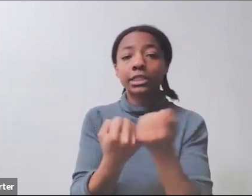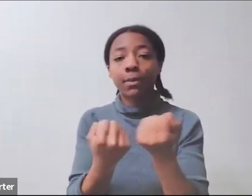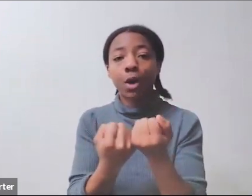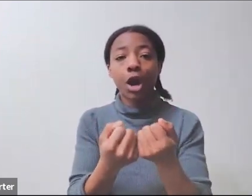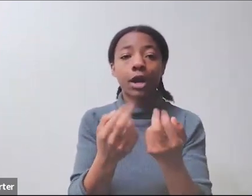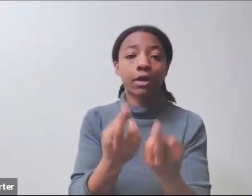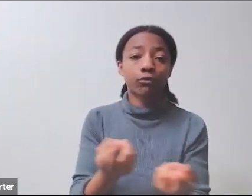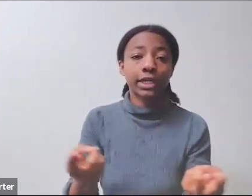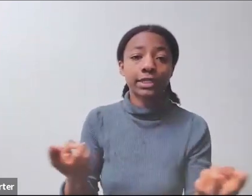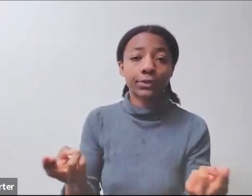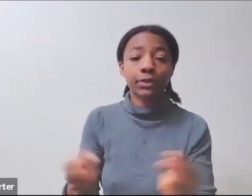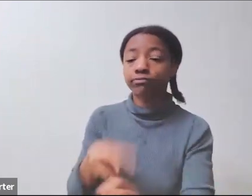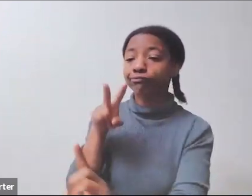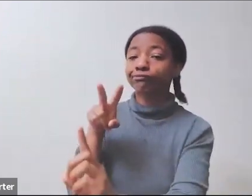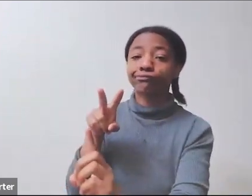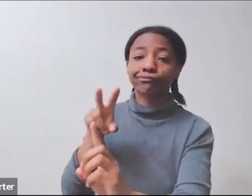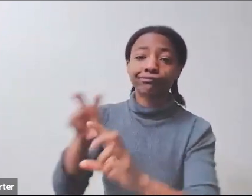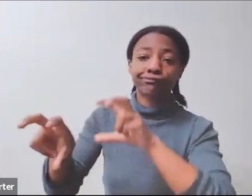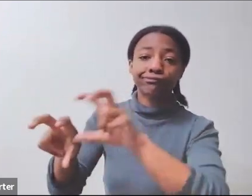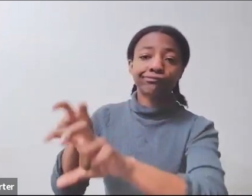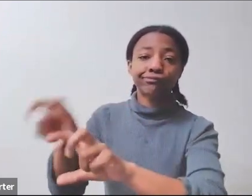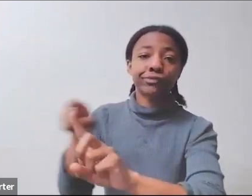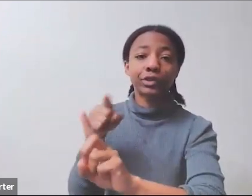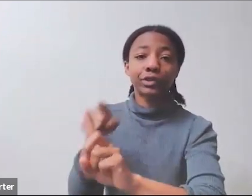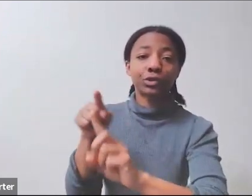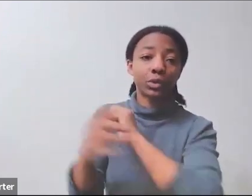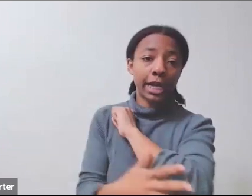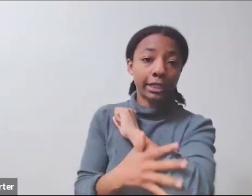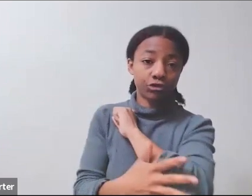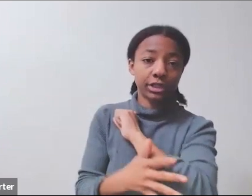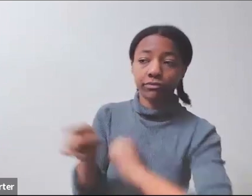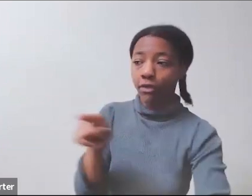I focus specifically on the Bureau of Global Health in the office of HIV AIDS.